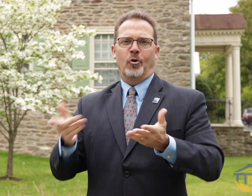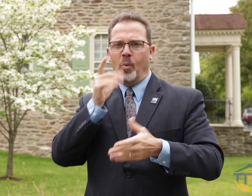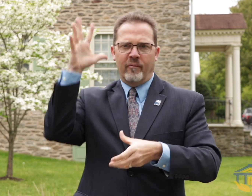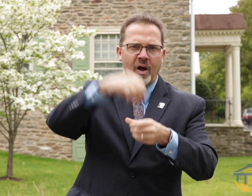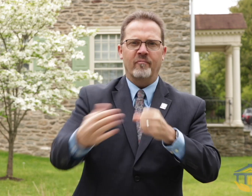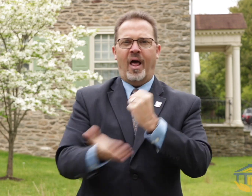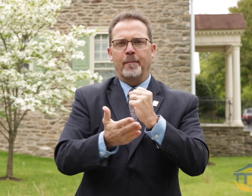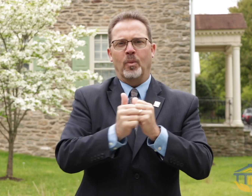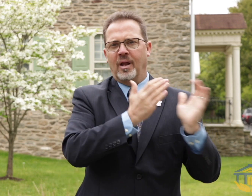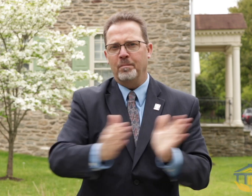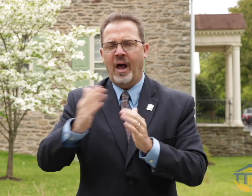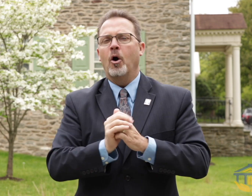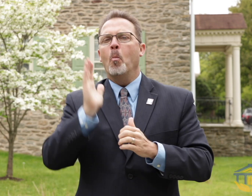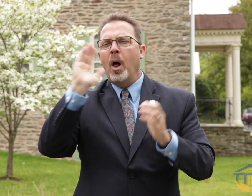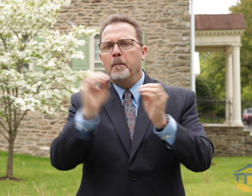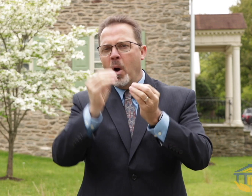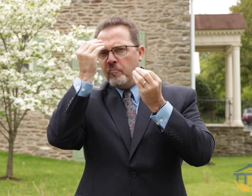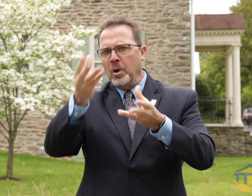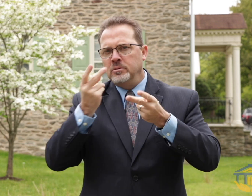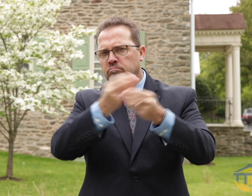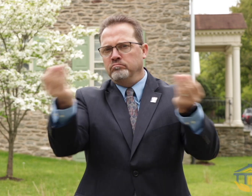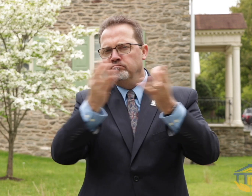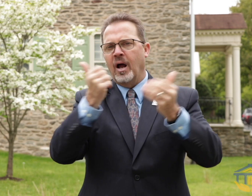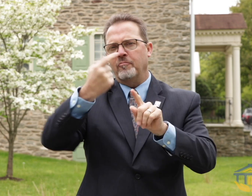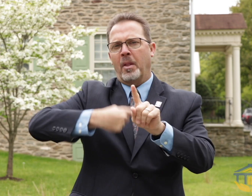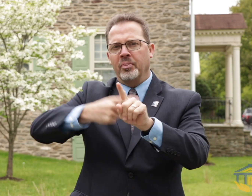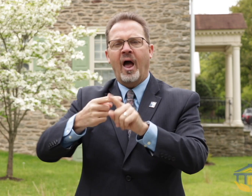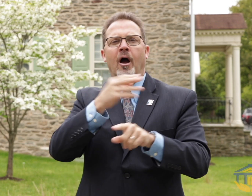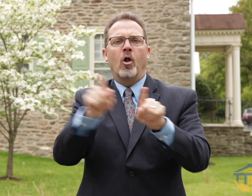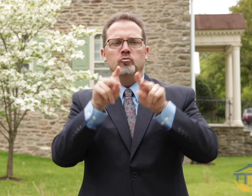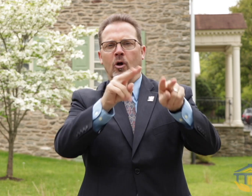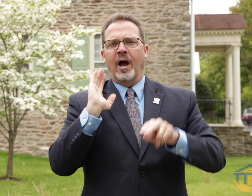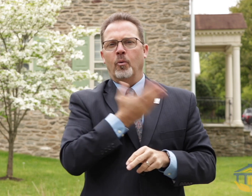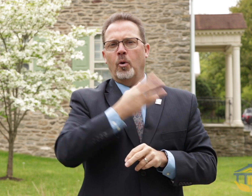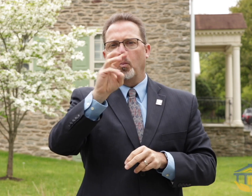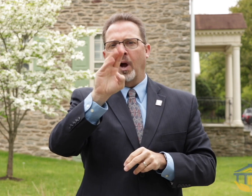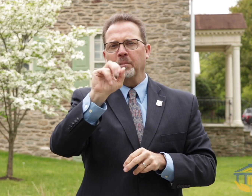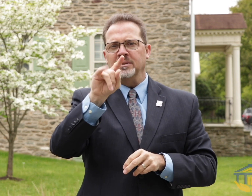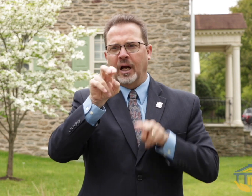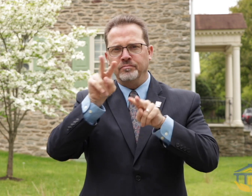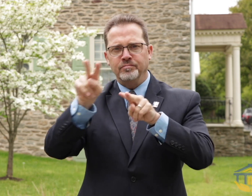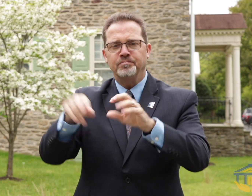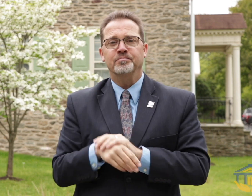that without all the wonderful support and help from everyone involved. We will continue to share events and updates with you monthly and keep an eye on our